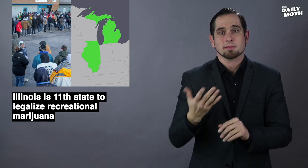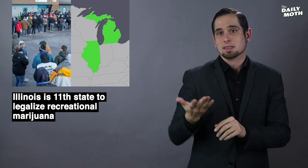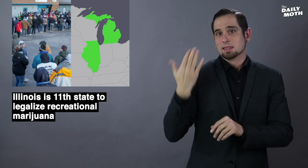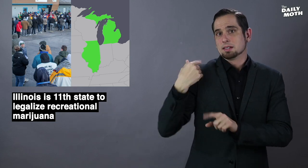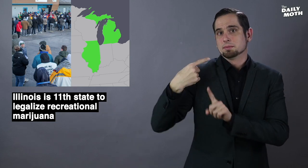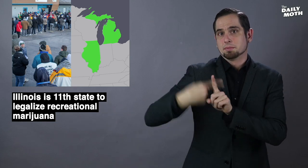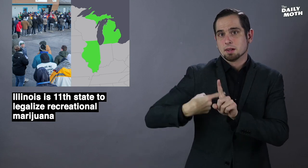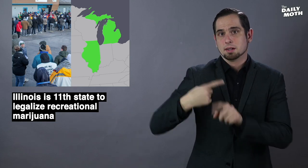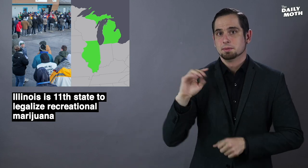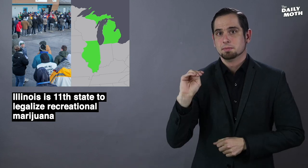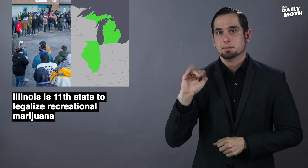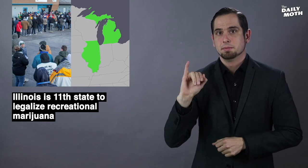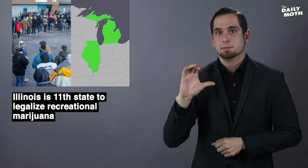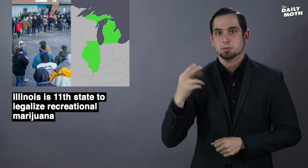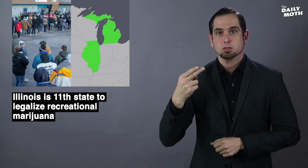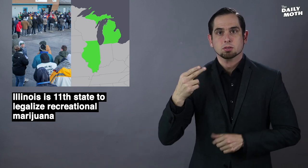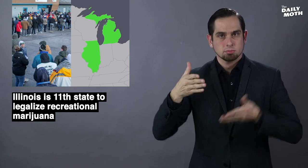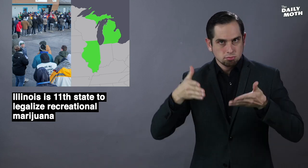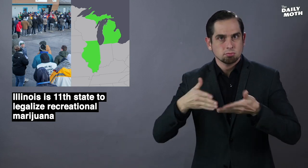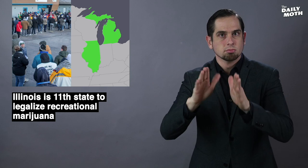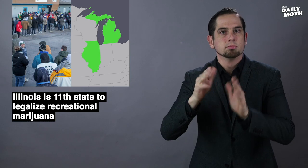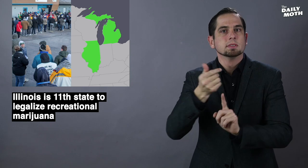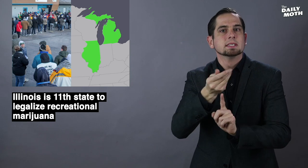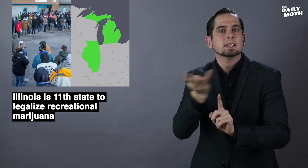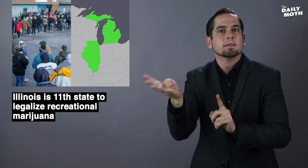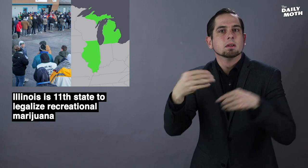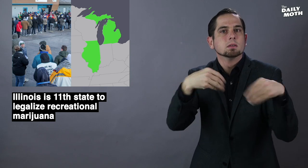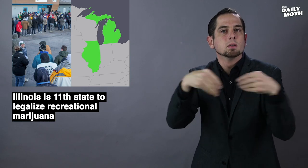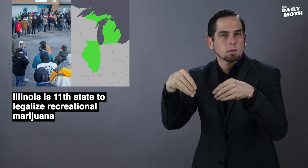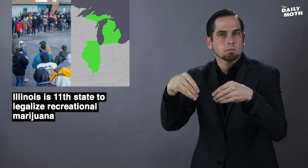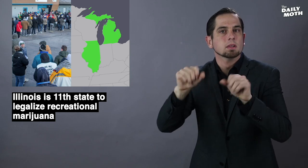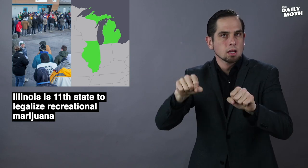as last month Michigan allowed several shops to